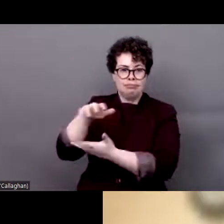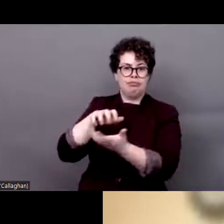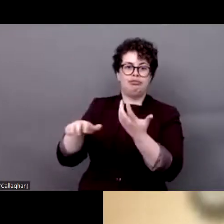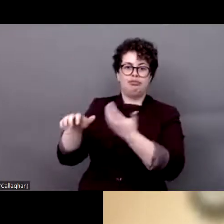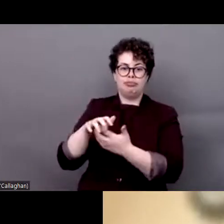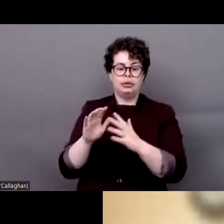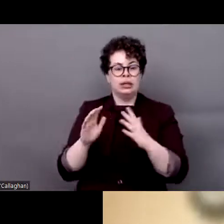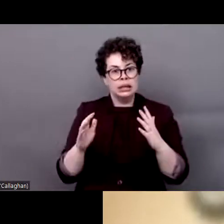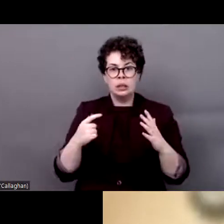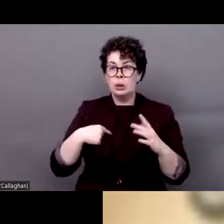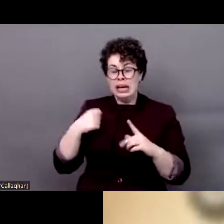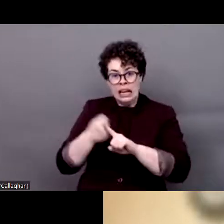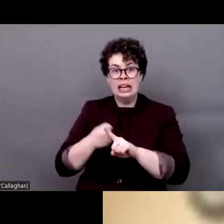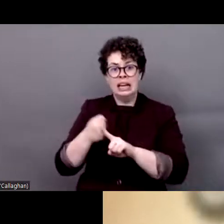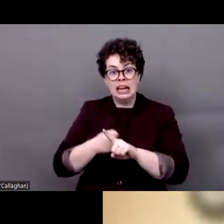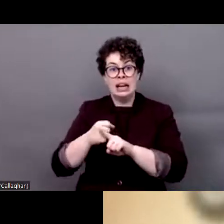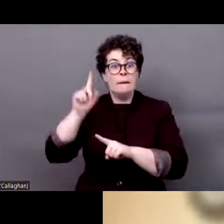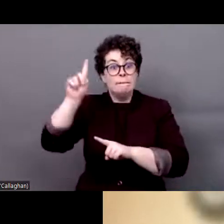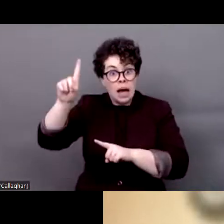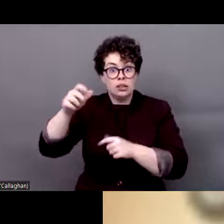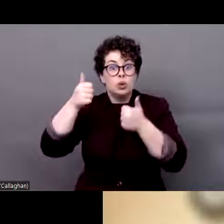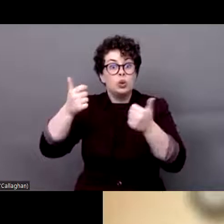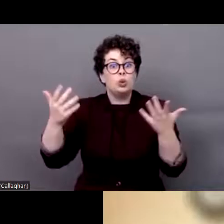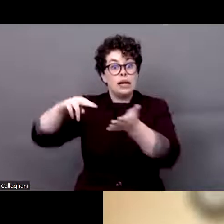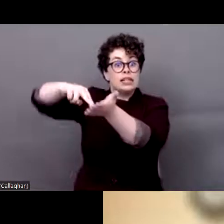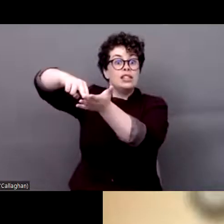suspend the decree. But the